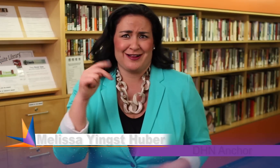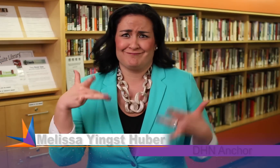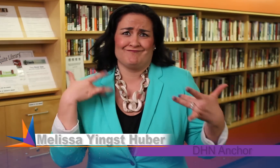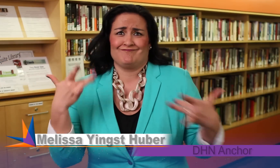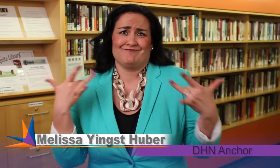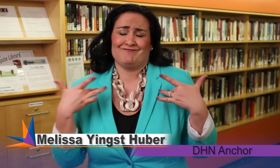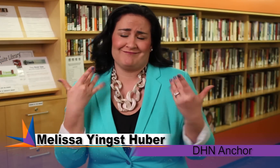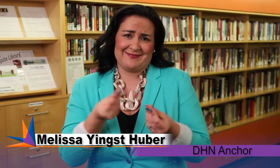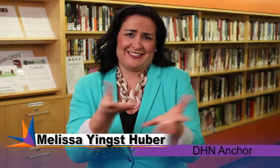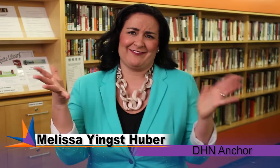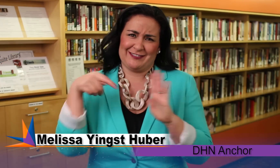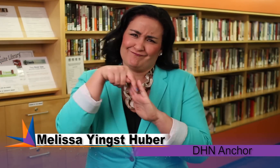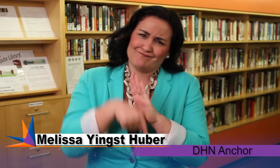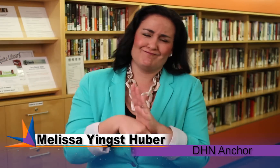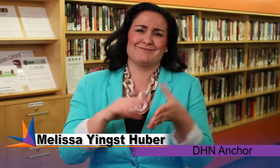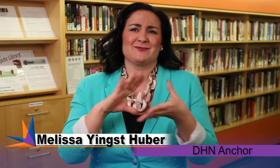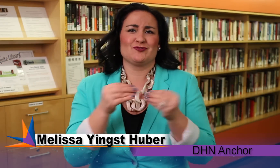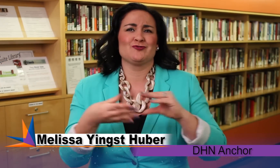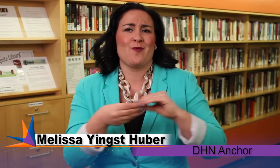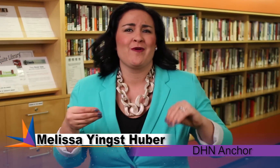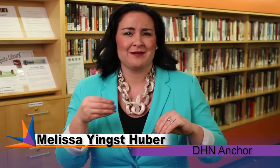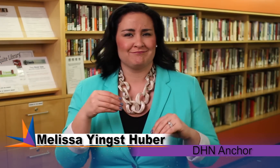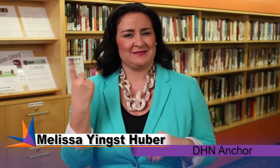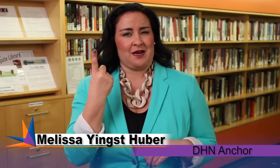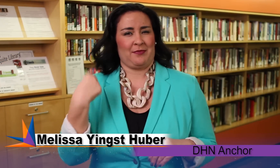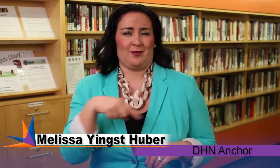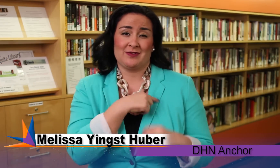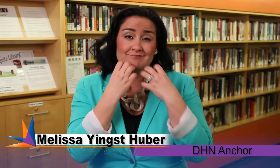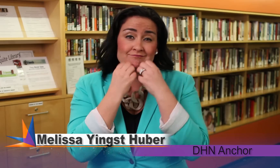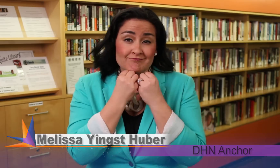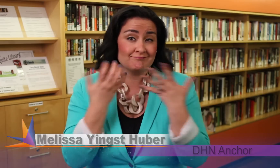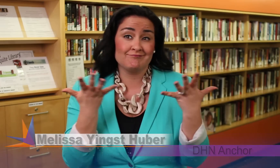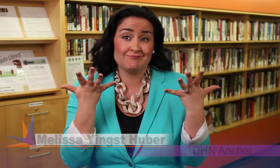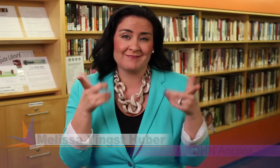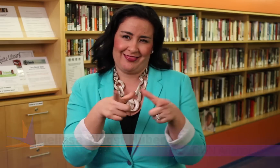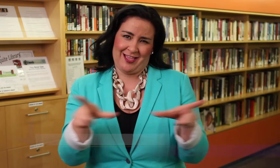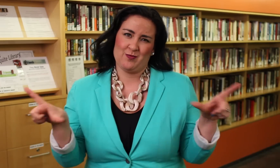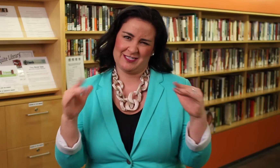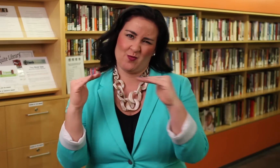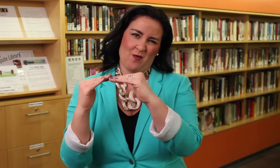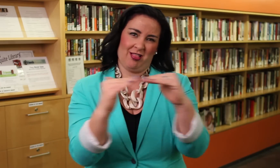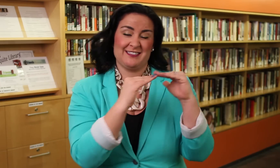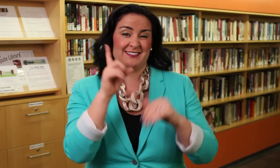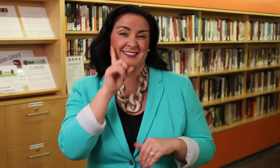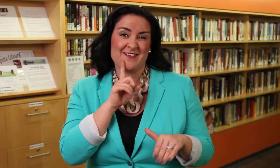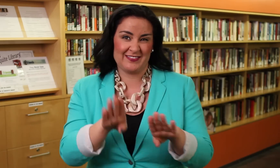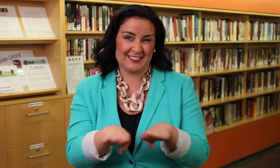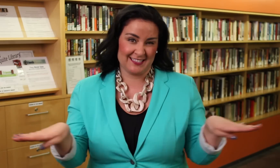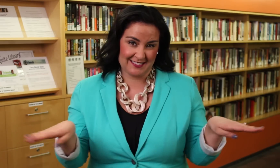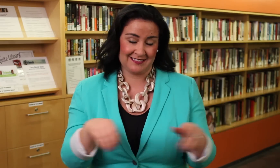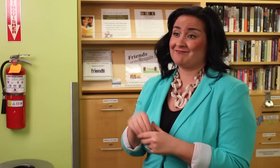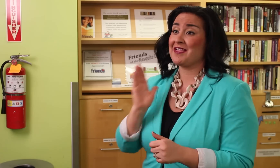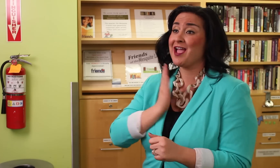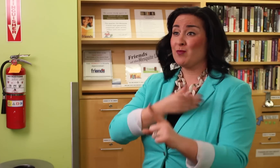We are excited to announce extended coverage of a cause that's close to our hearts: language equality for Deaf kids.